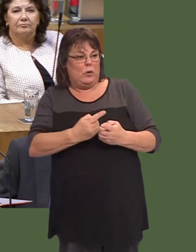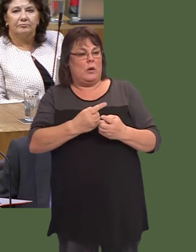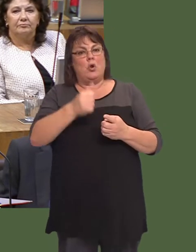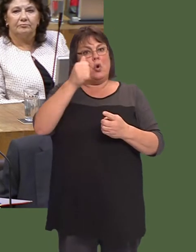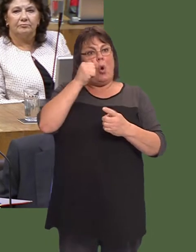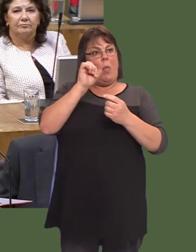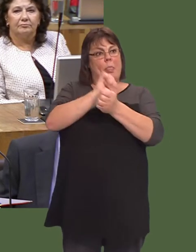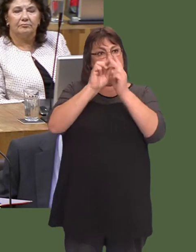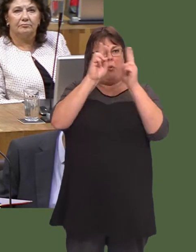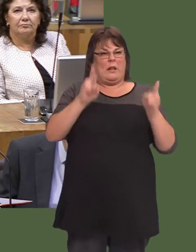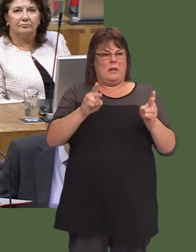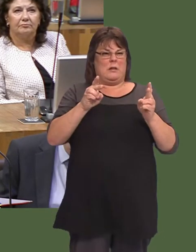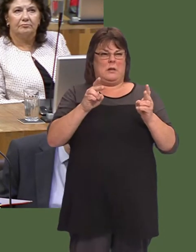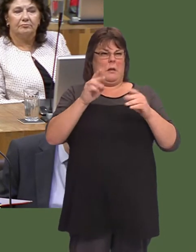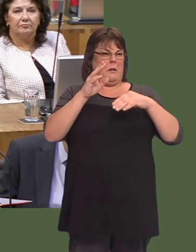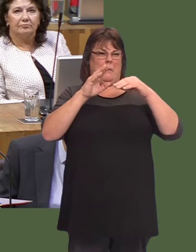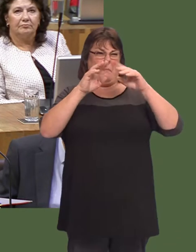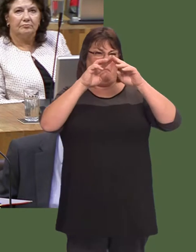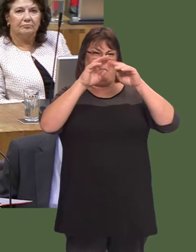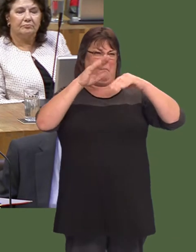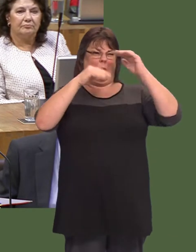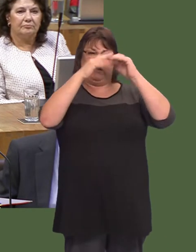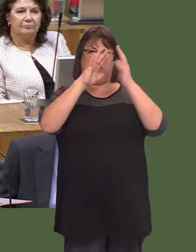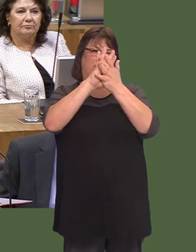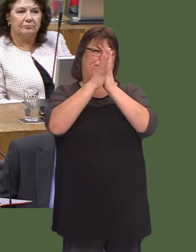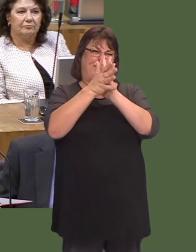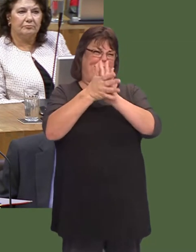As somebody who was familiar with the system at one time with my job, our prisons are long